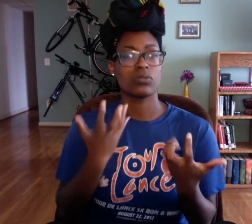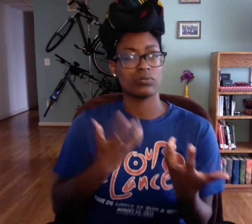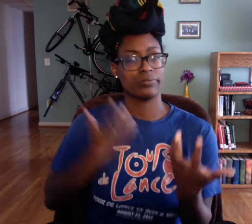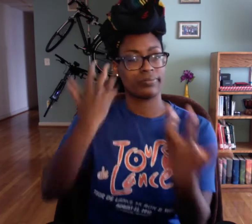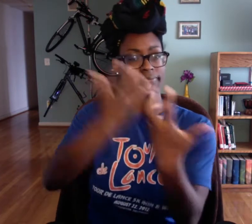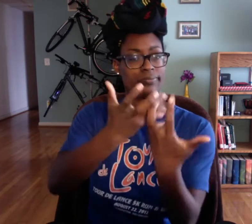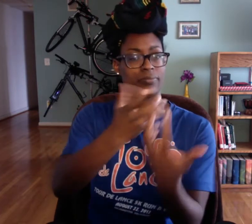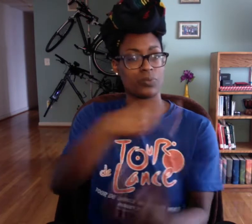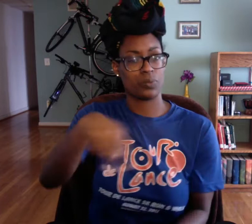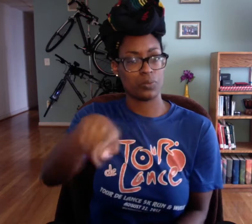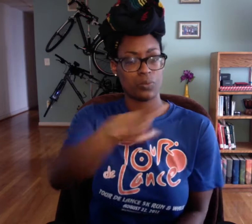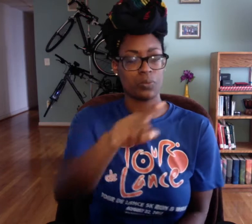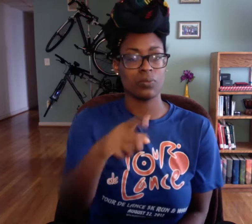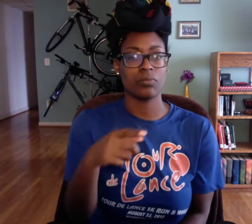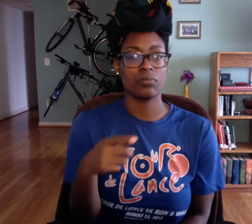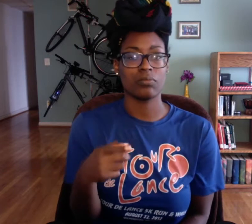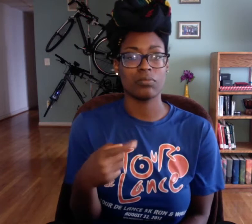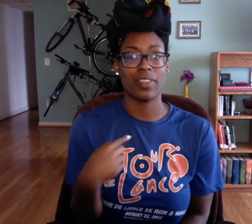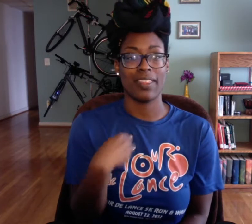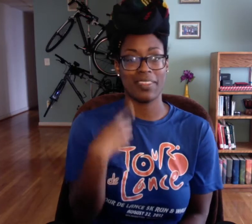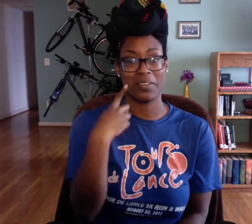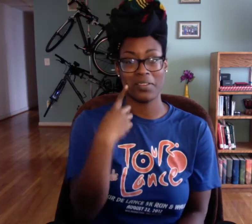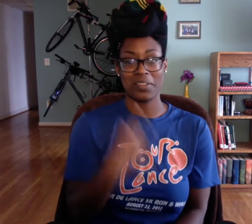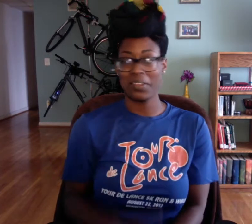you need I wanna match you guys, your learning styles.